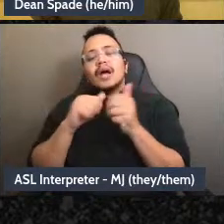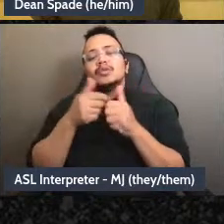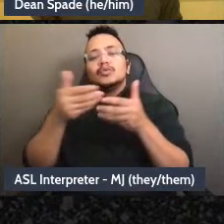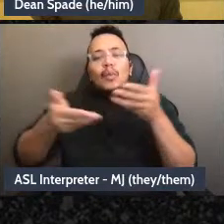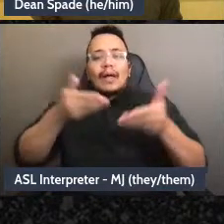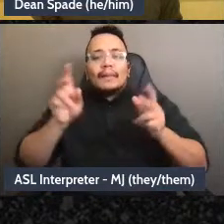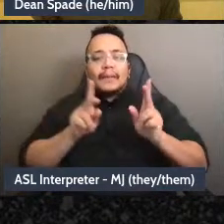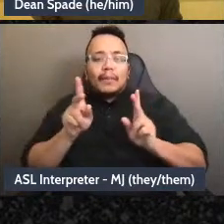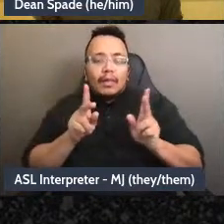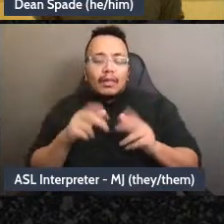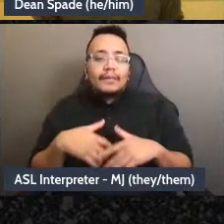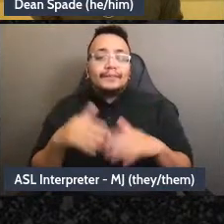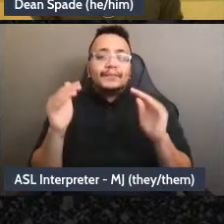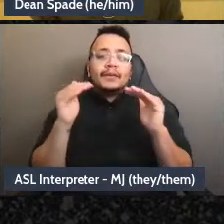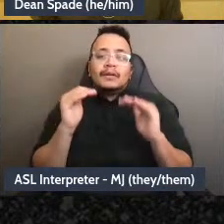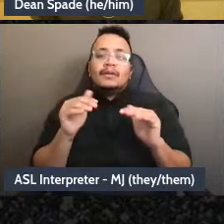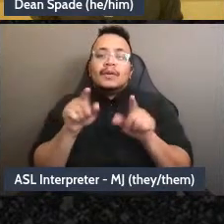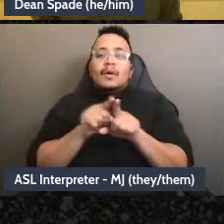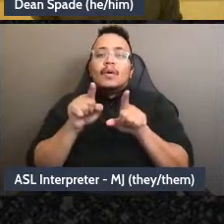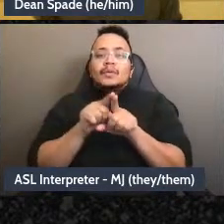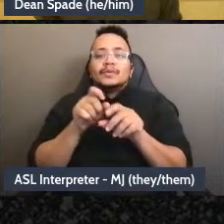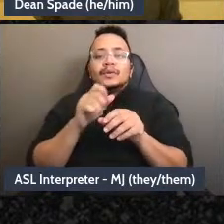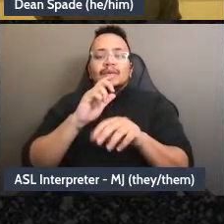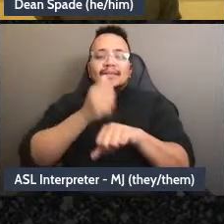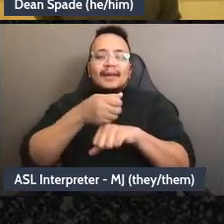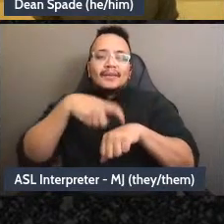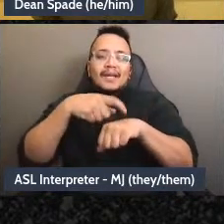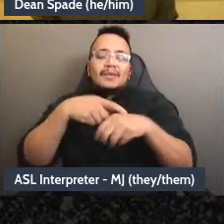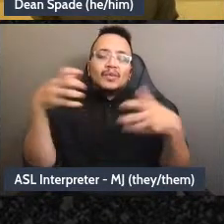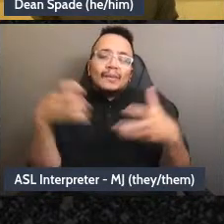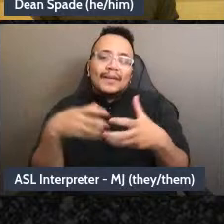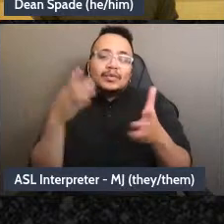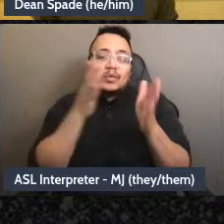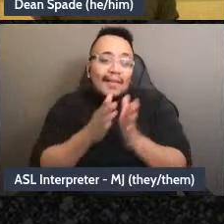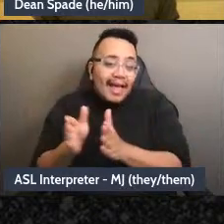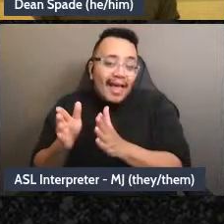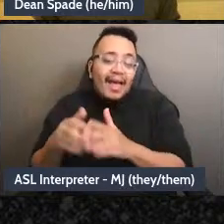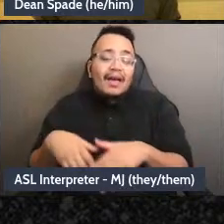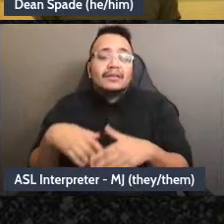making sure we meet to do planning making sure we meet to go over, like, yeah this is how much